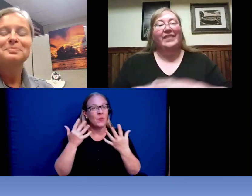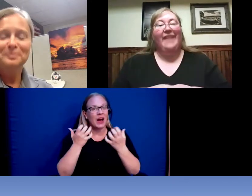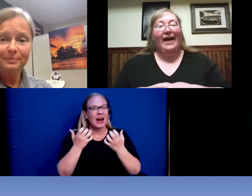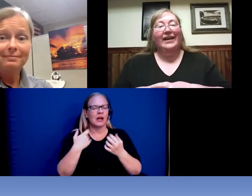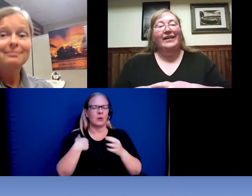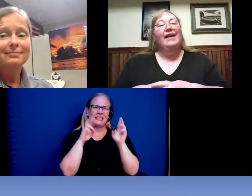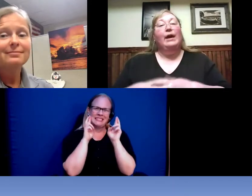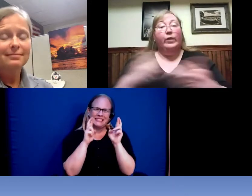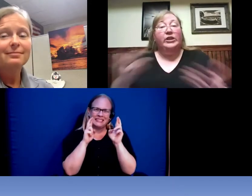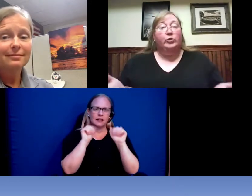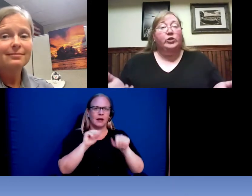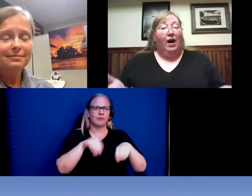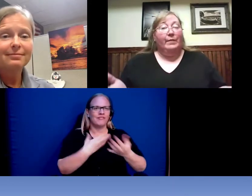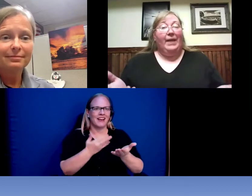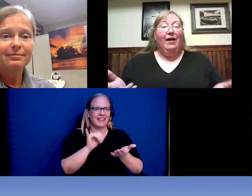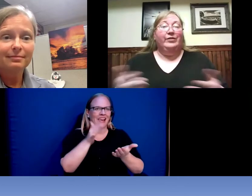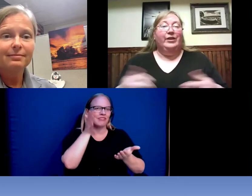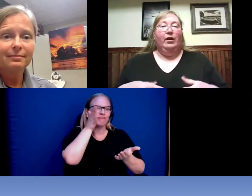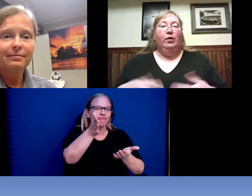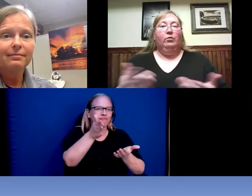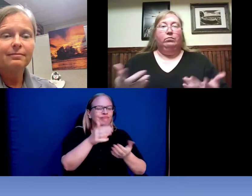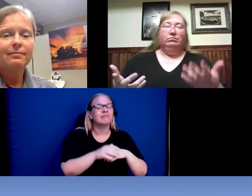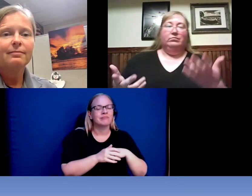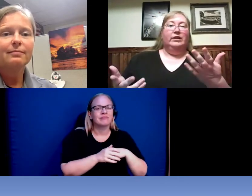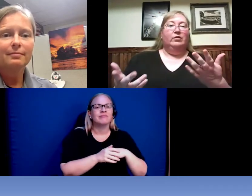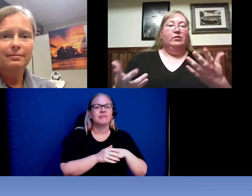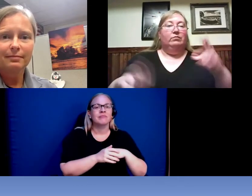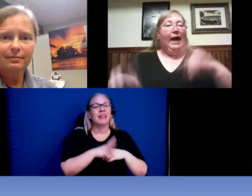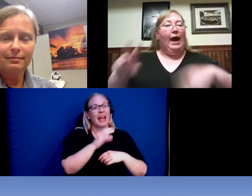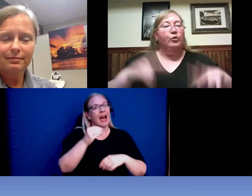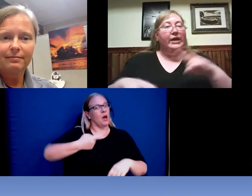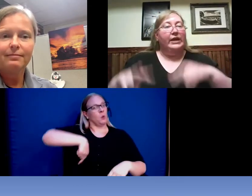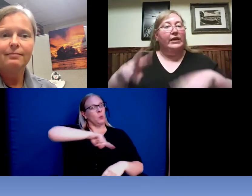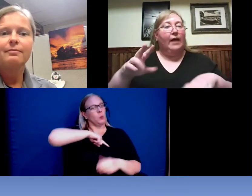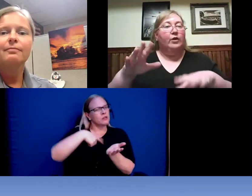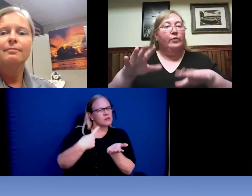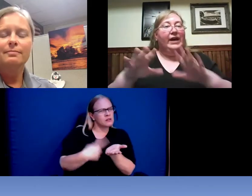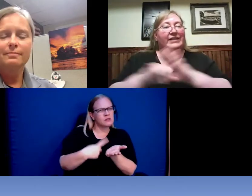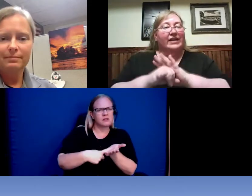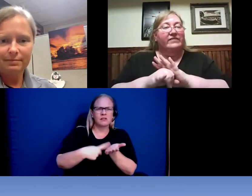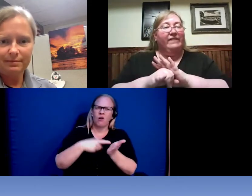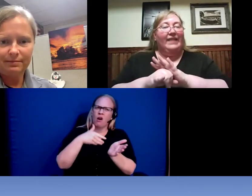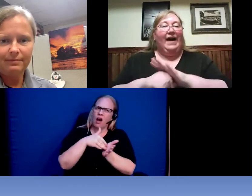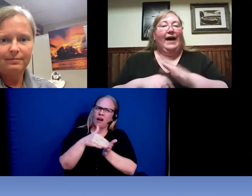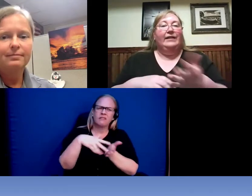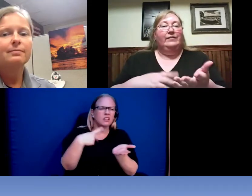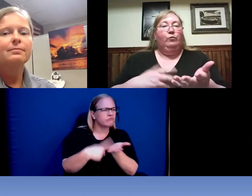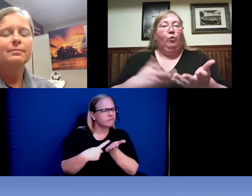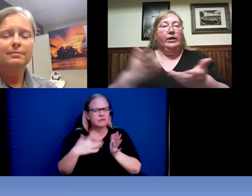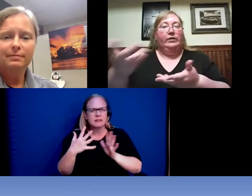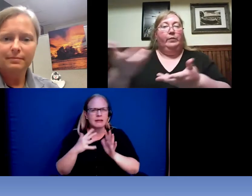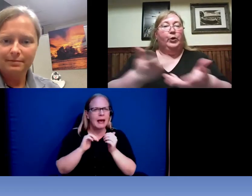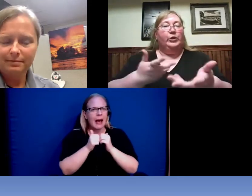that and we do talk about you know , how do we -- how do we identify that? What the person